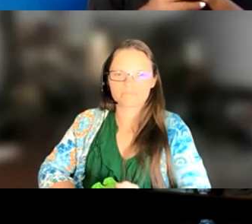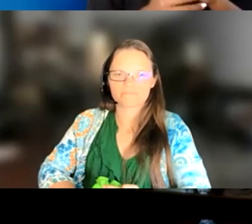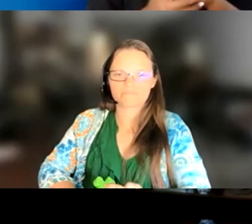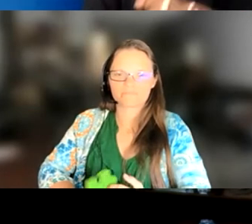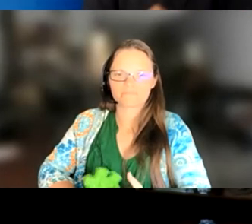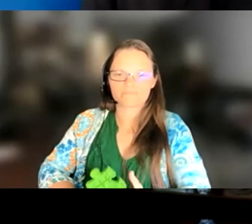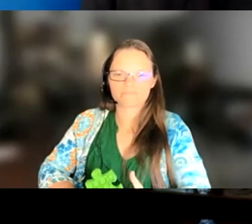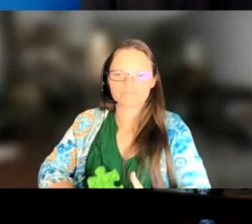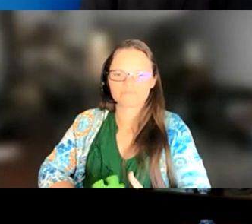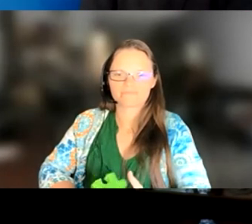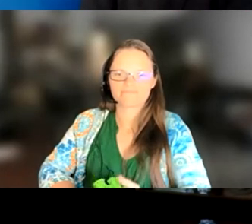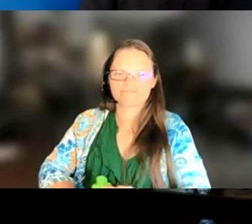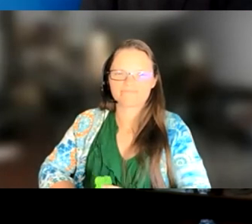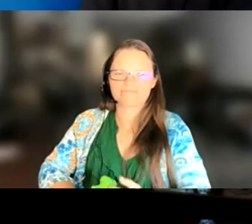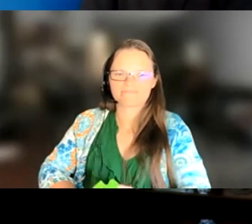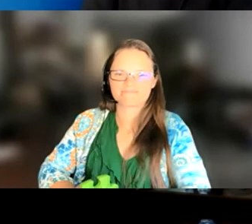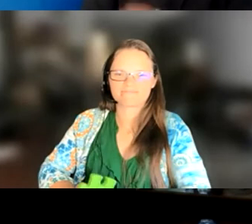Sure, I'll jump in. This is Melinda speaking.